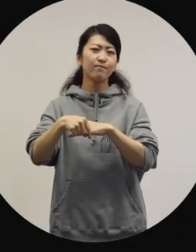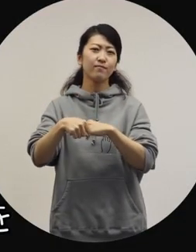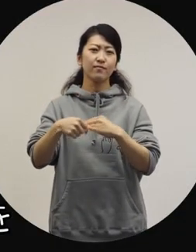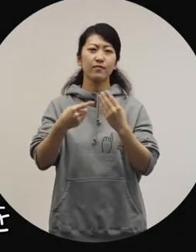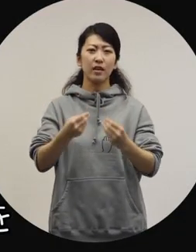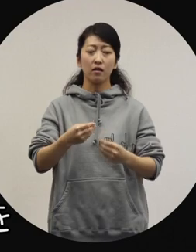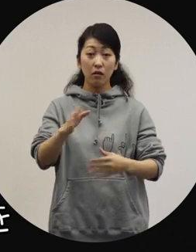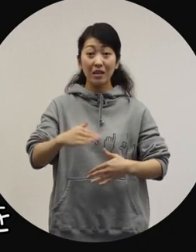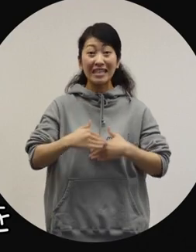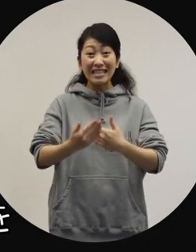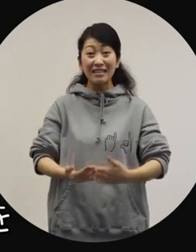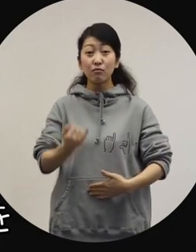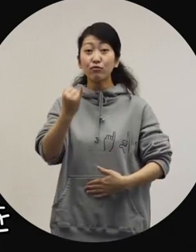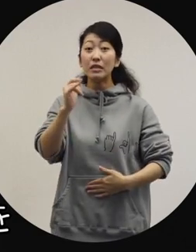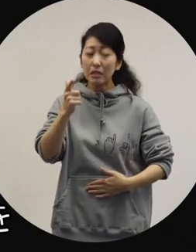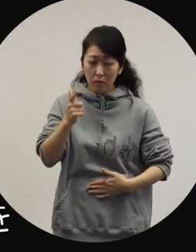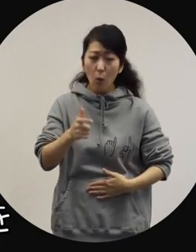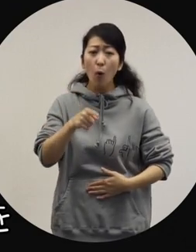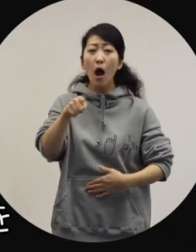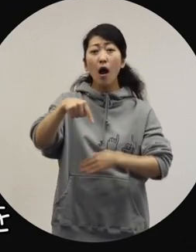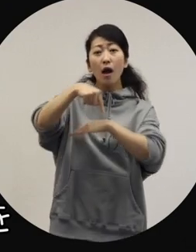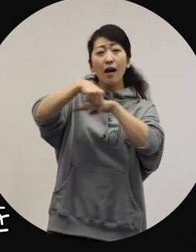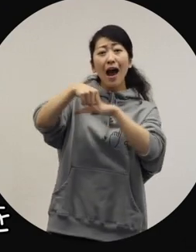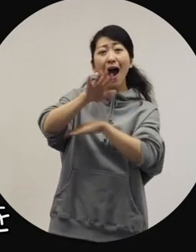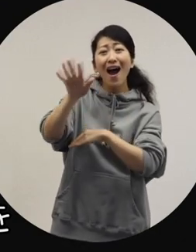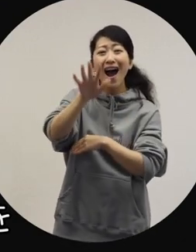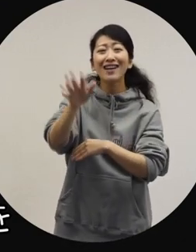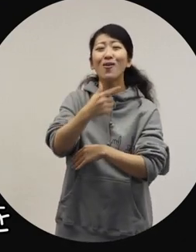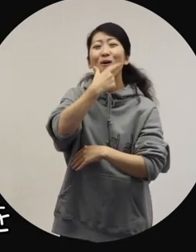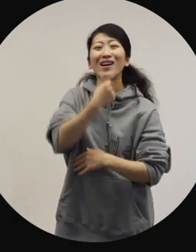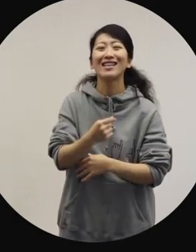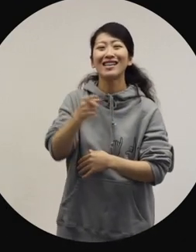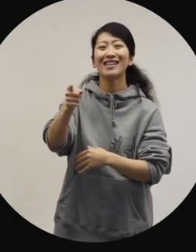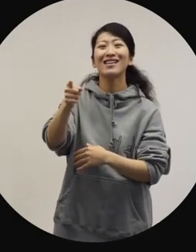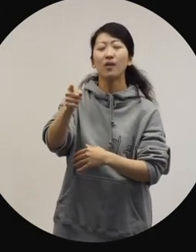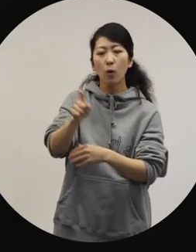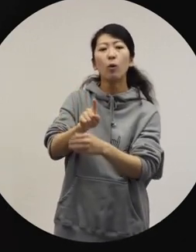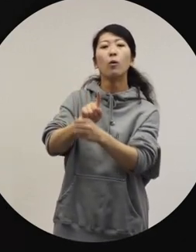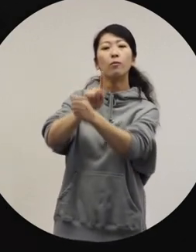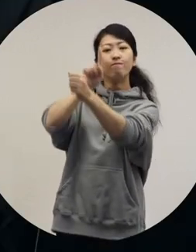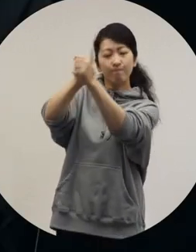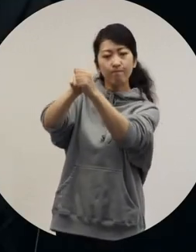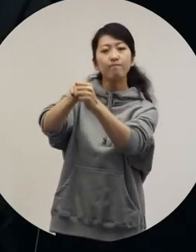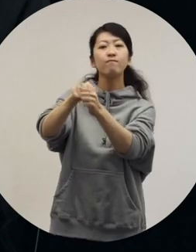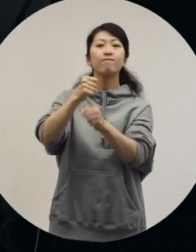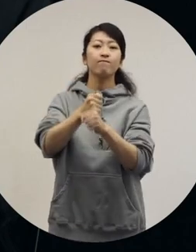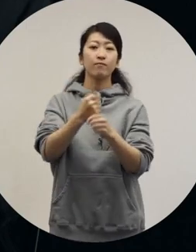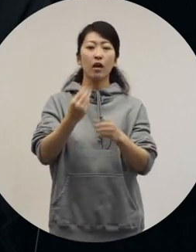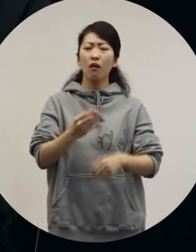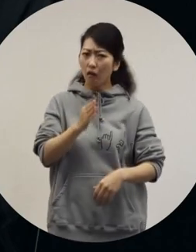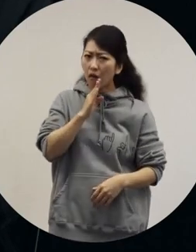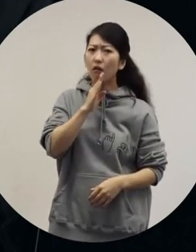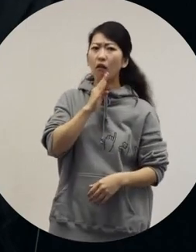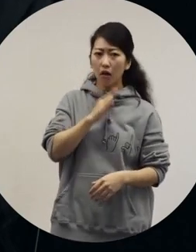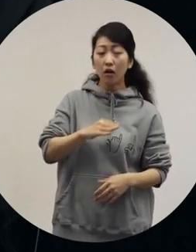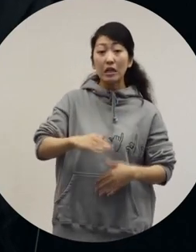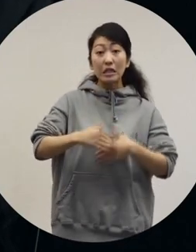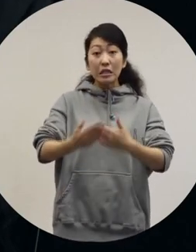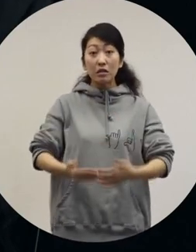People who are not pregnant would want it just because of its cute design. That was my goal. I see. Pregnant women are not all the same.